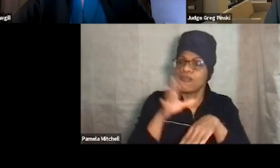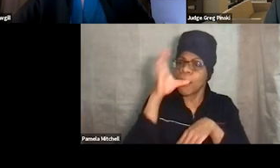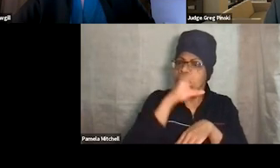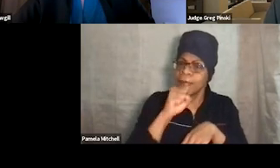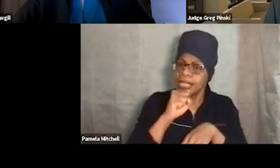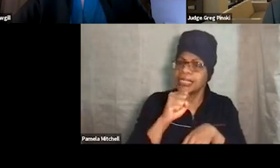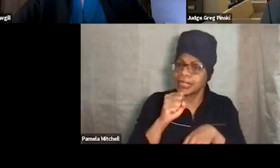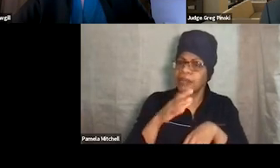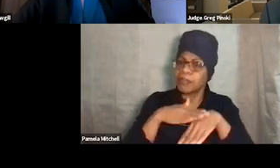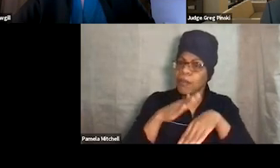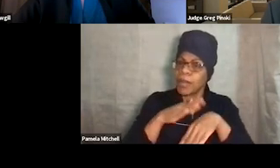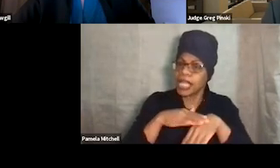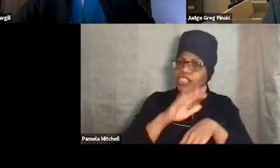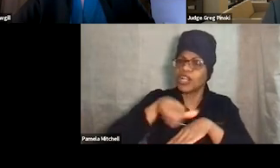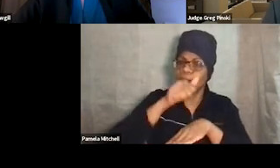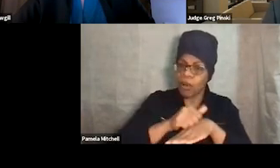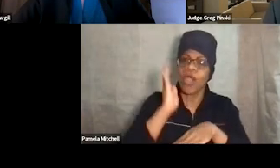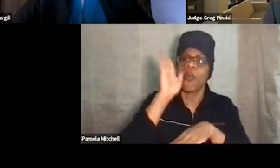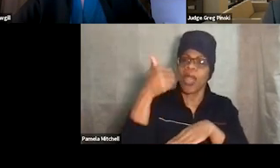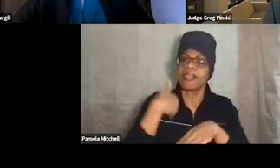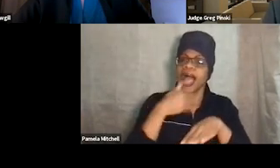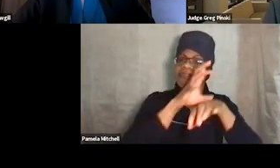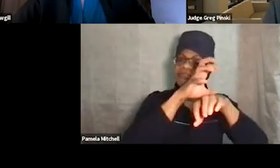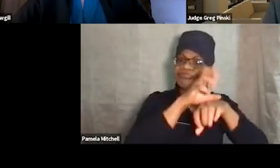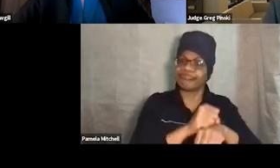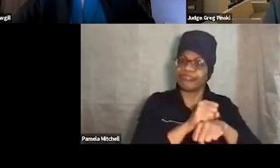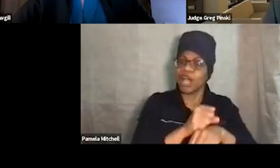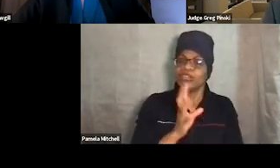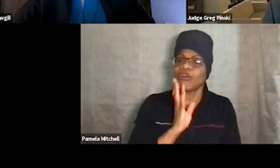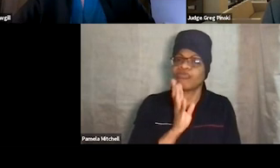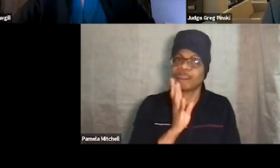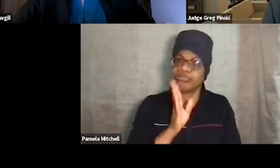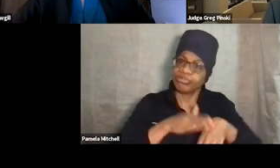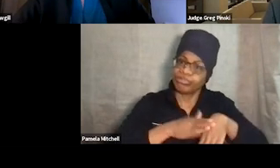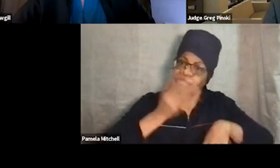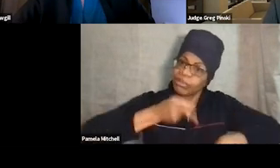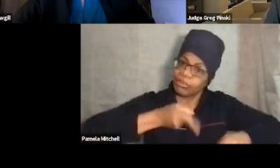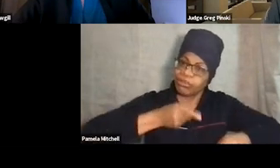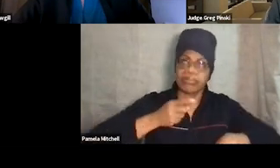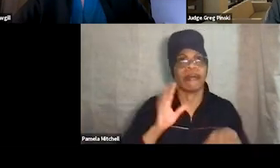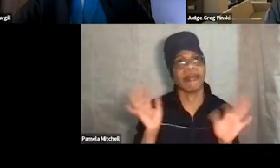you're gonna have a habituation effect. The verbal warning isn't going to do any,